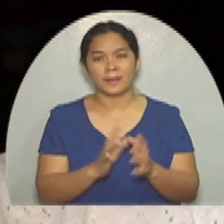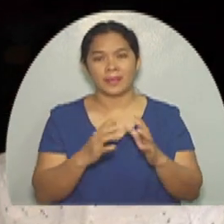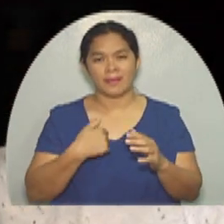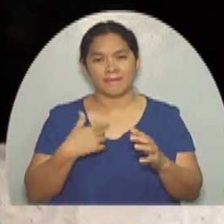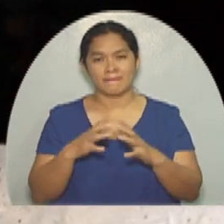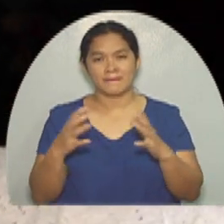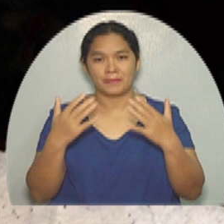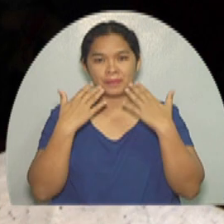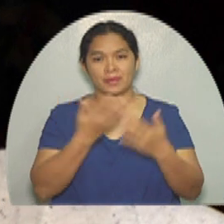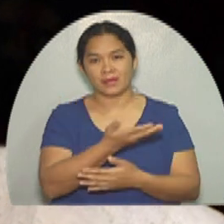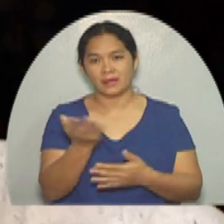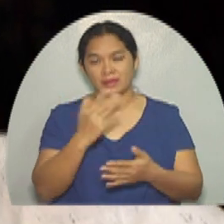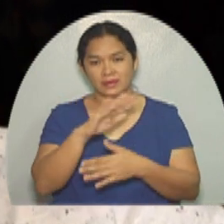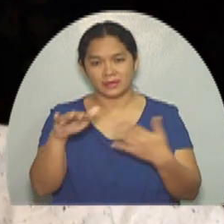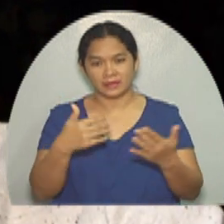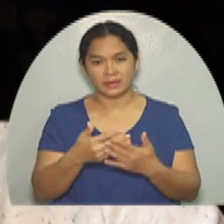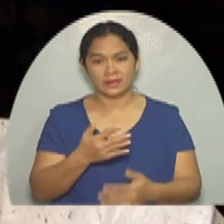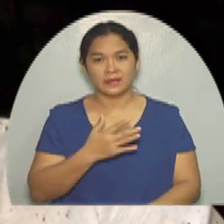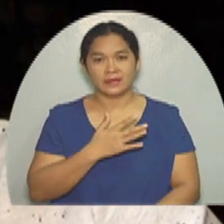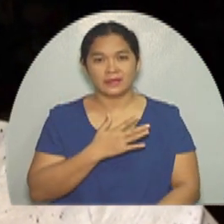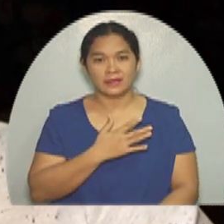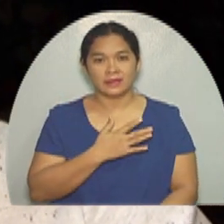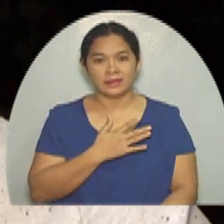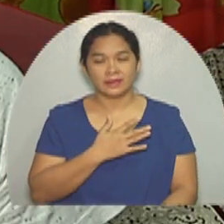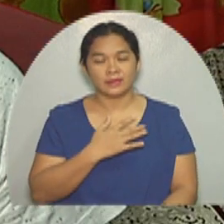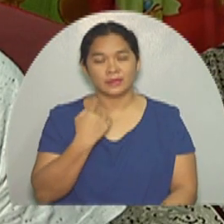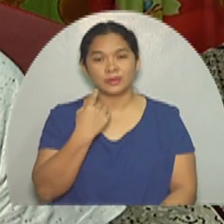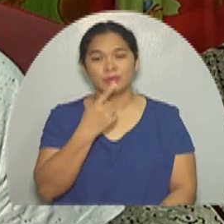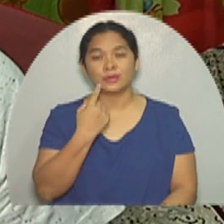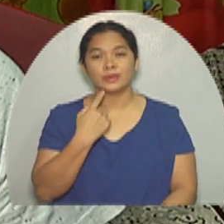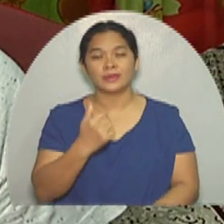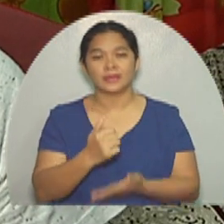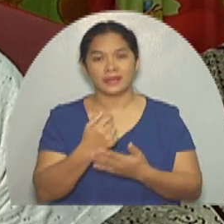I’m very thankful to everyone who helped me,